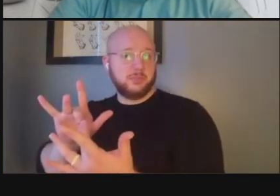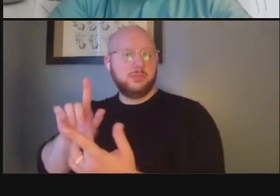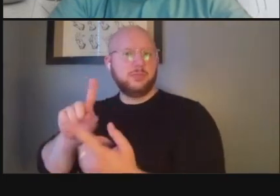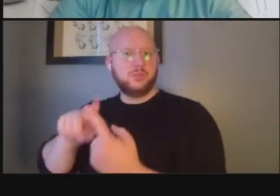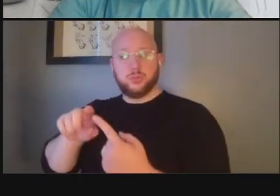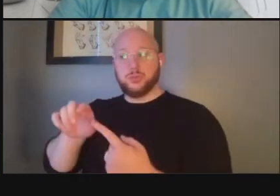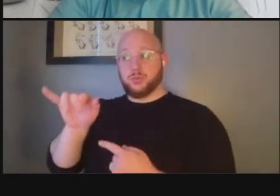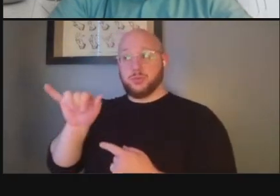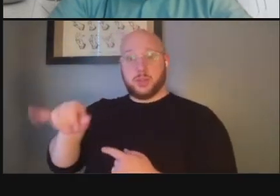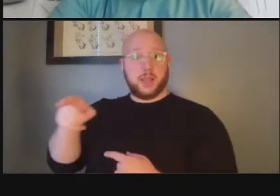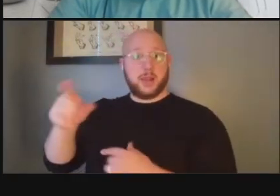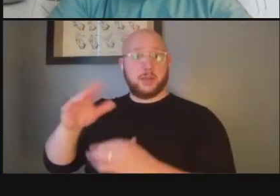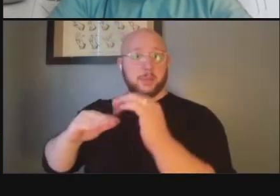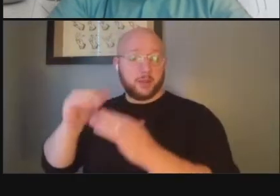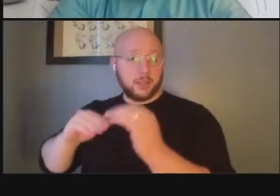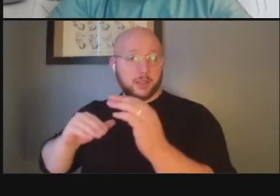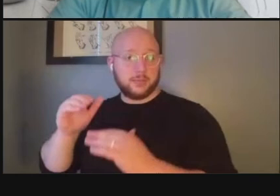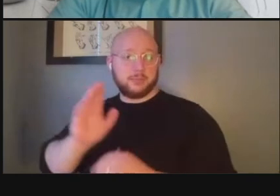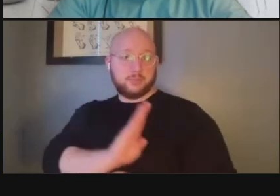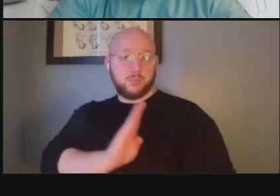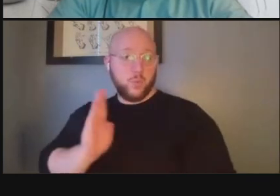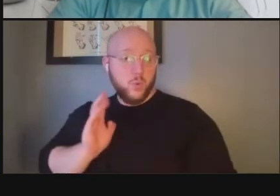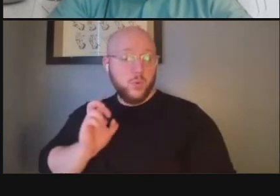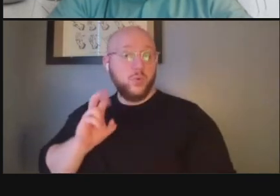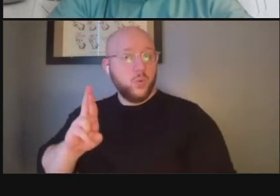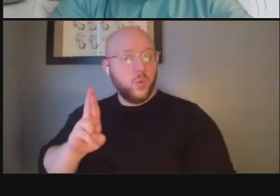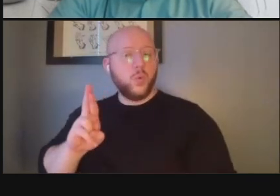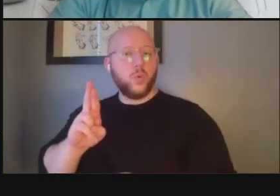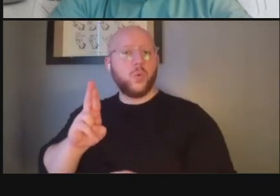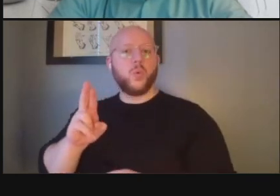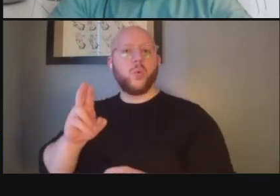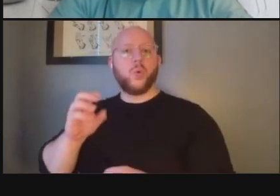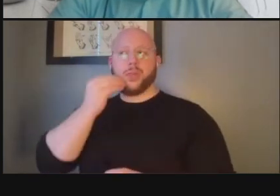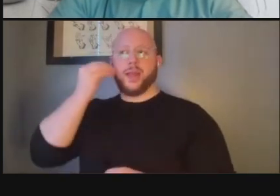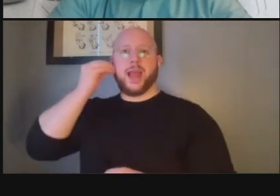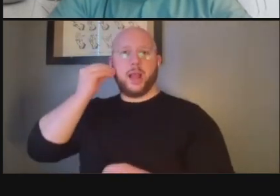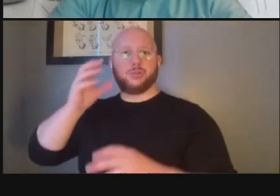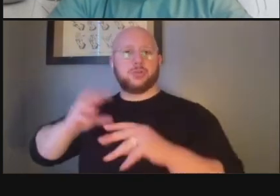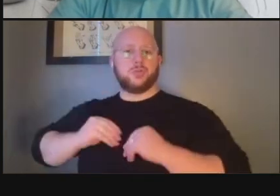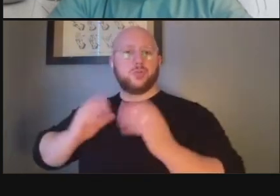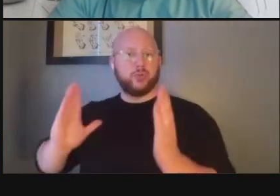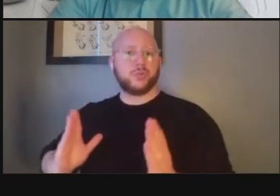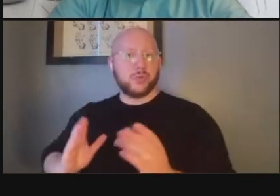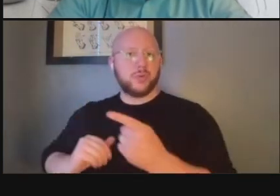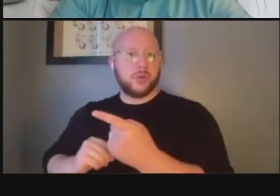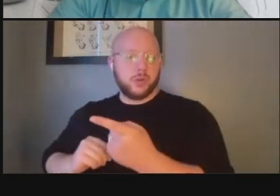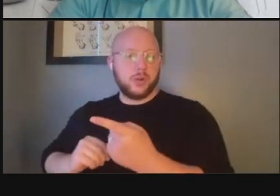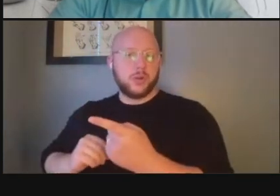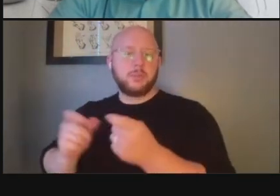of that building or um the property management to that building um i don't have that kind of